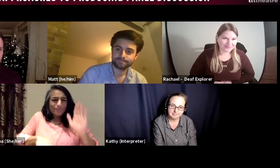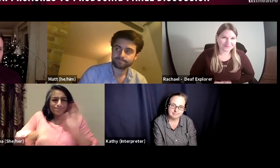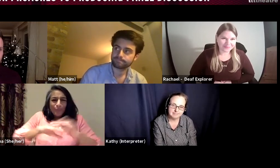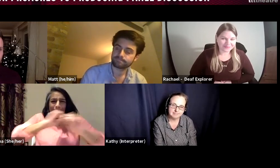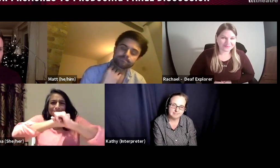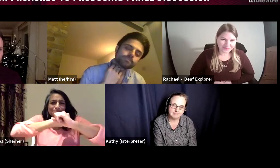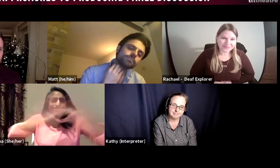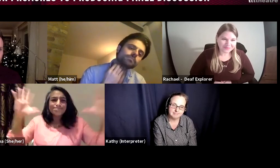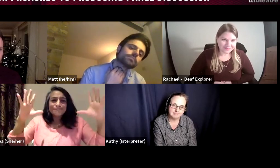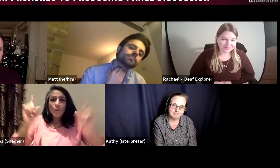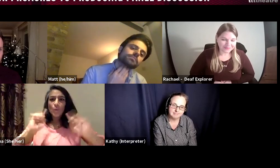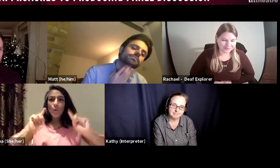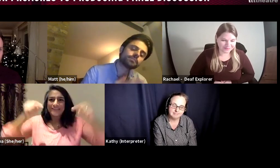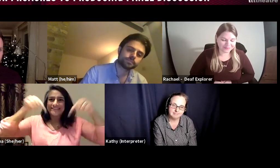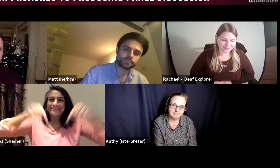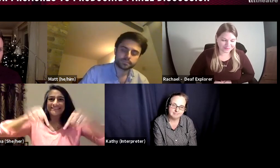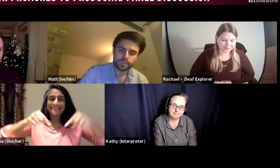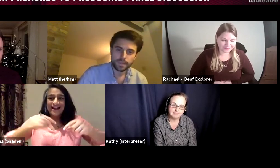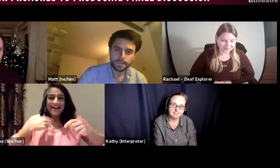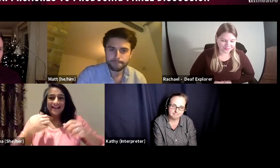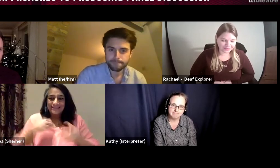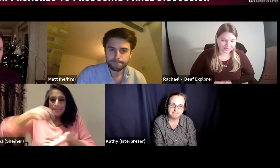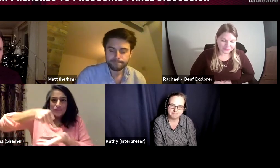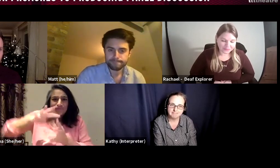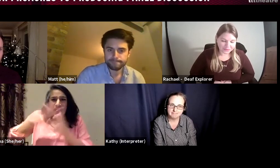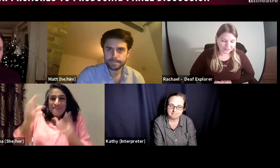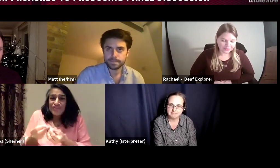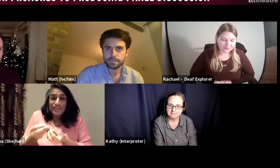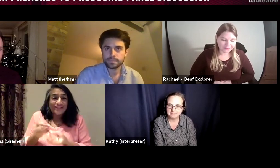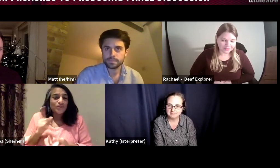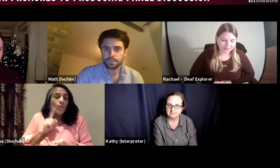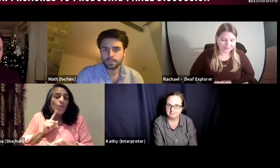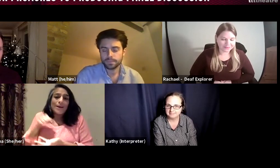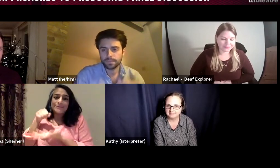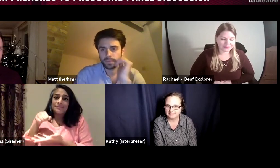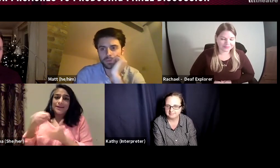We're still pushing those boundaries, we're not quite sure about exactly what